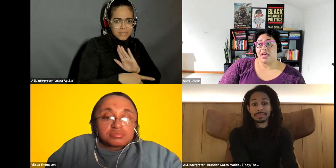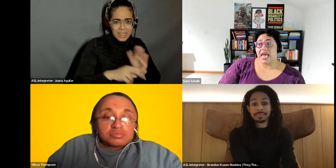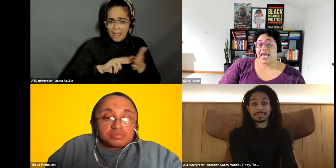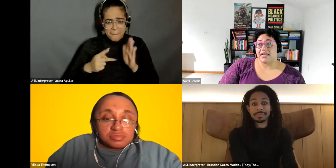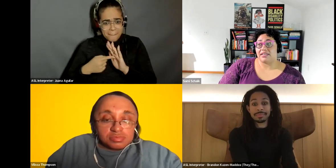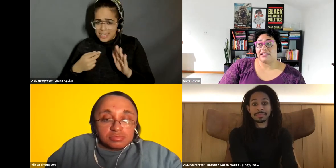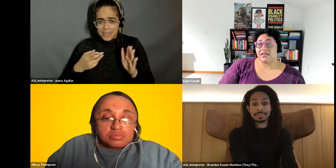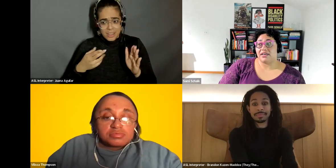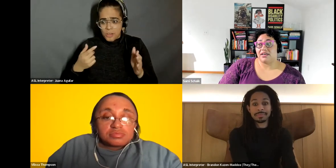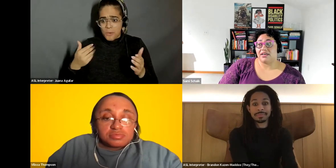Sami Schalk: and